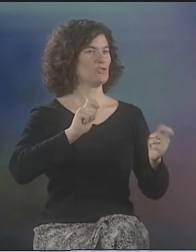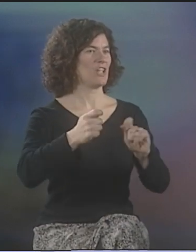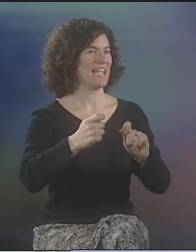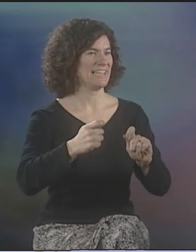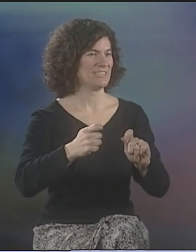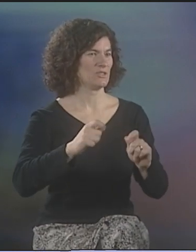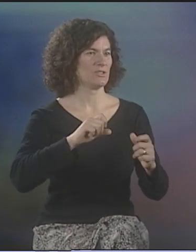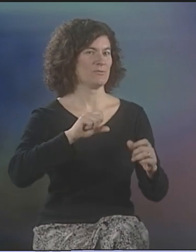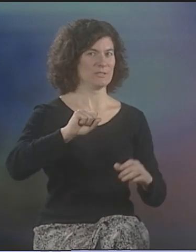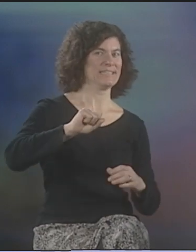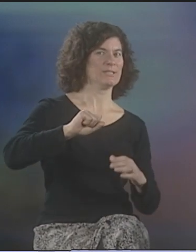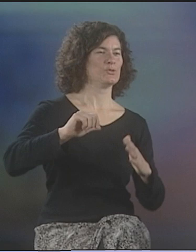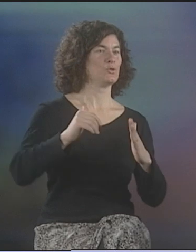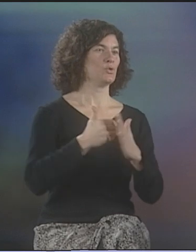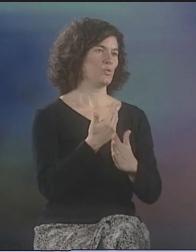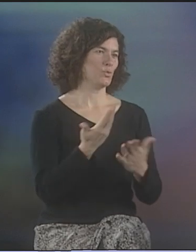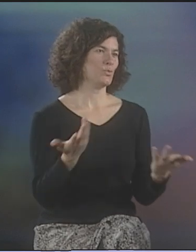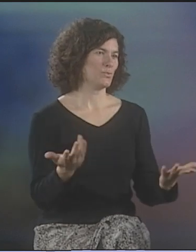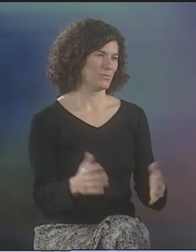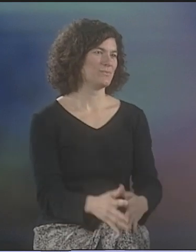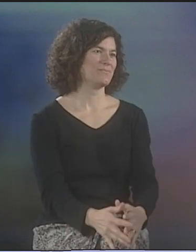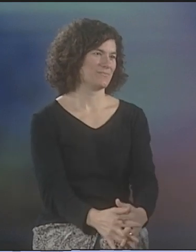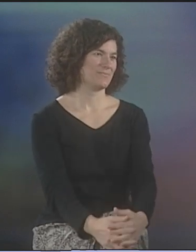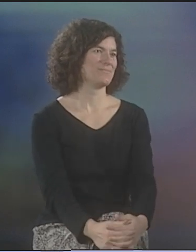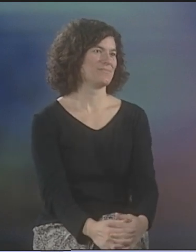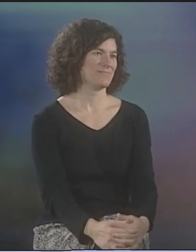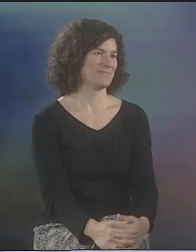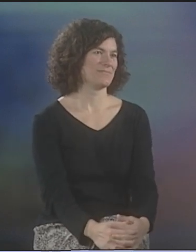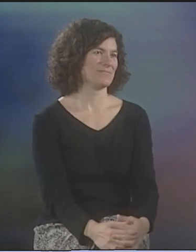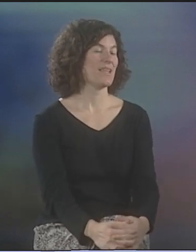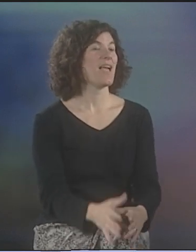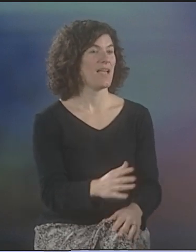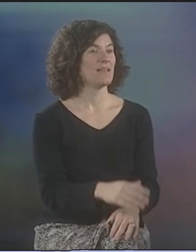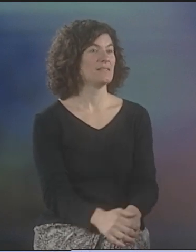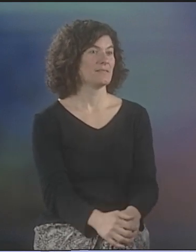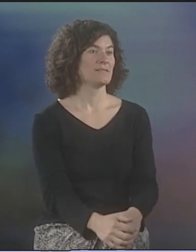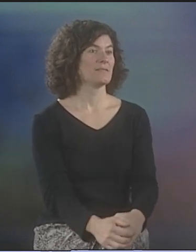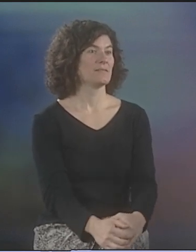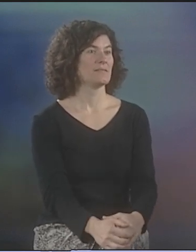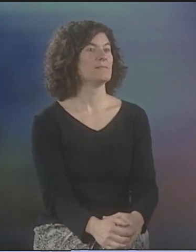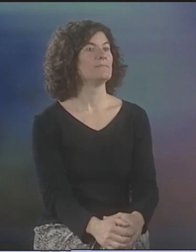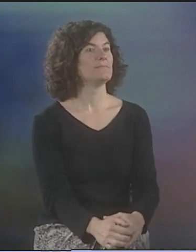SOME PEOPLE ARE ALWAYS RESISTANT TO CHANGE. THEY'RE GOING TO RESIST NEW IDEAS.